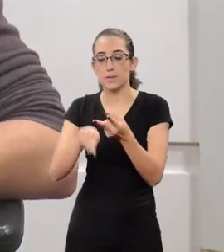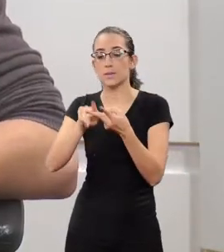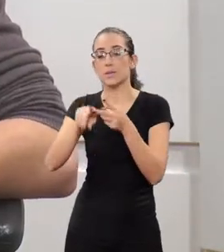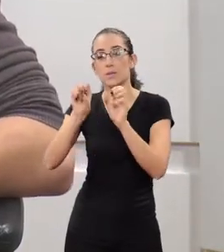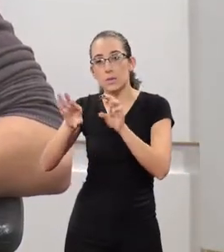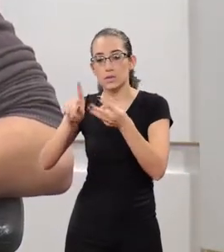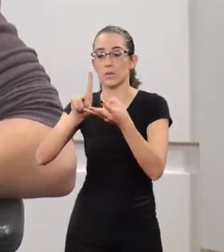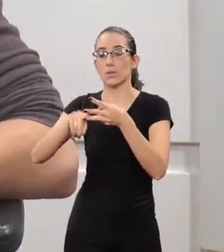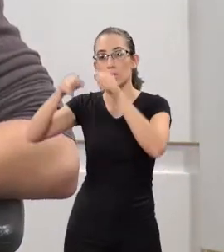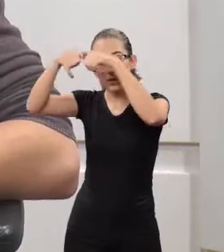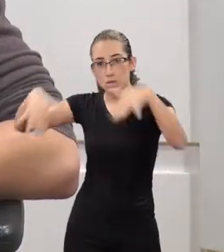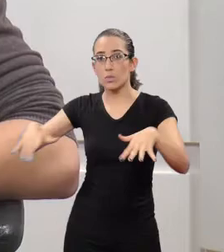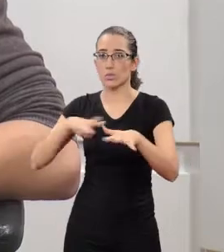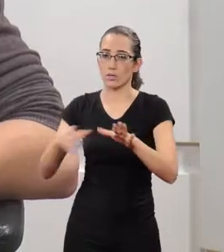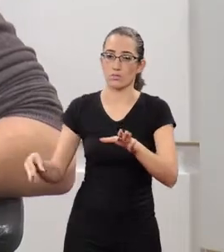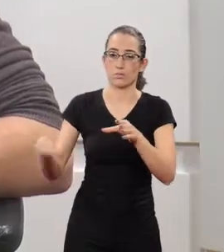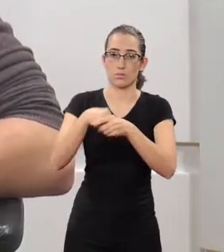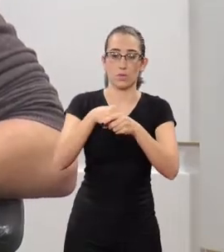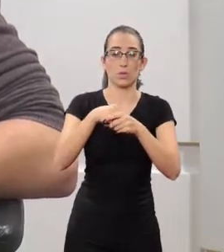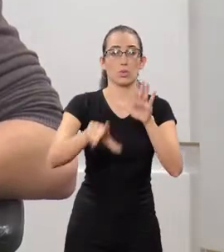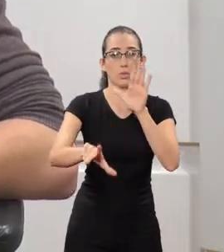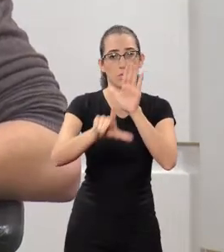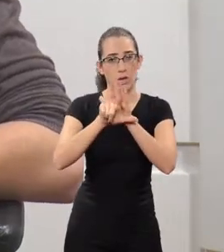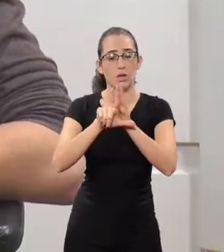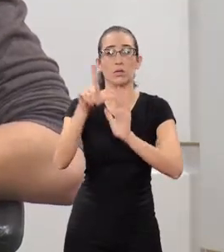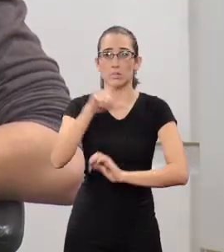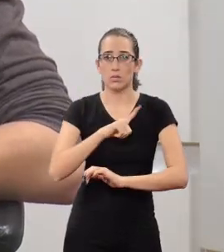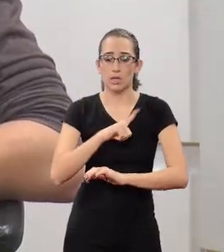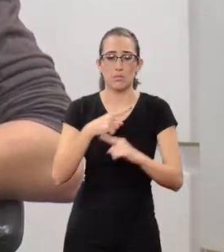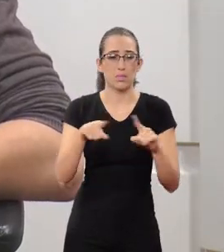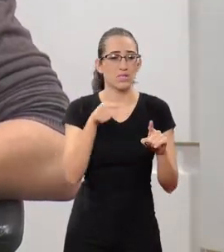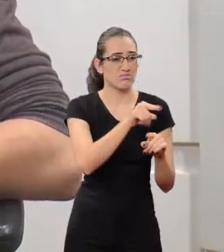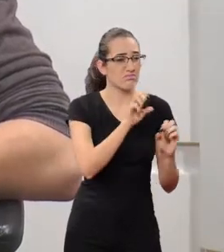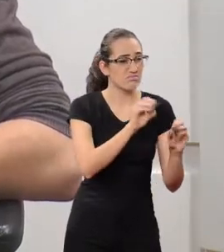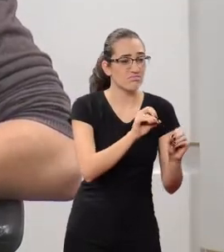included in our Constitution, it is not taught in schools.